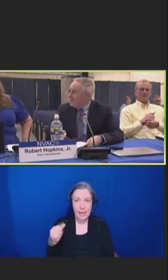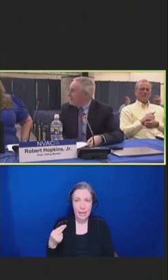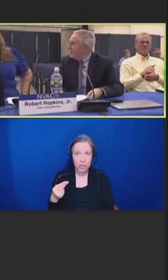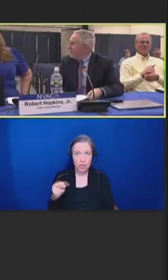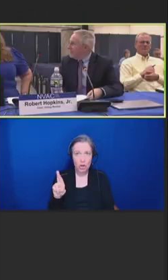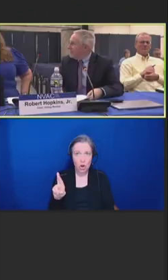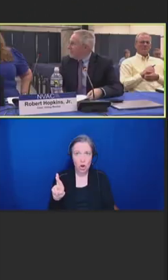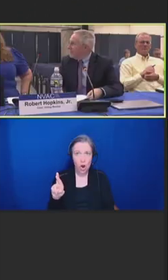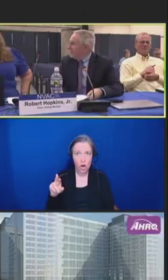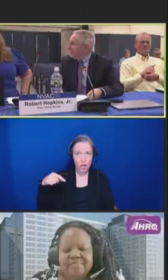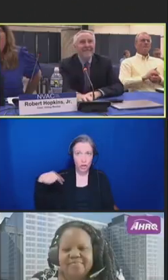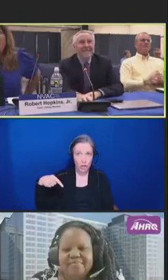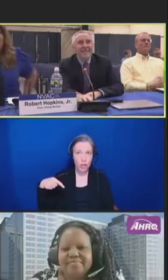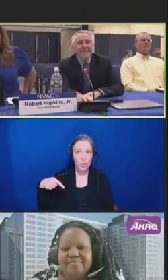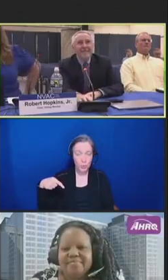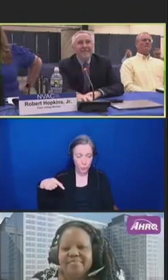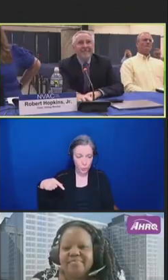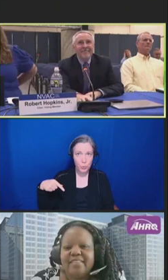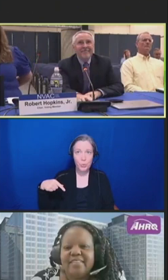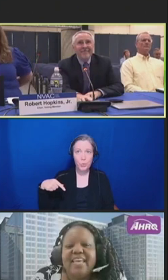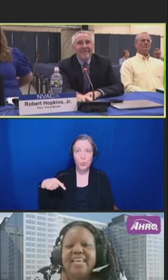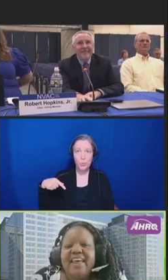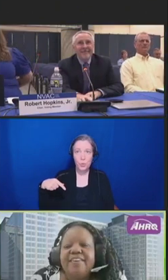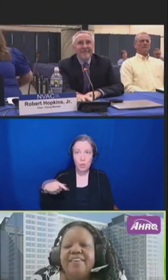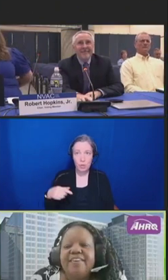Sheena Harris: Good afternoon.